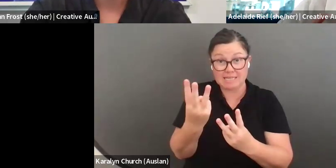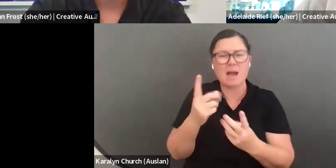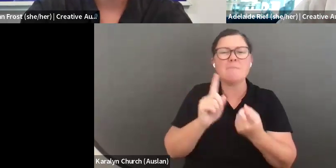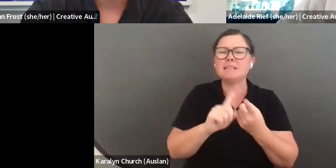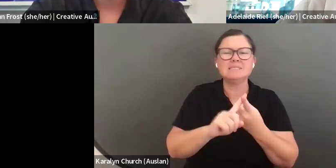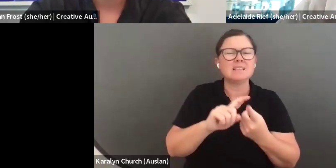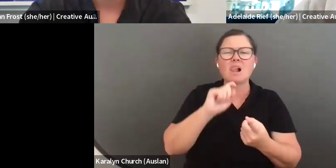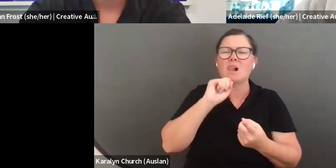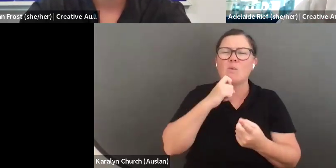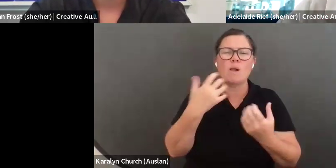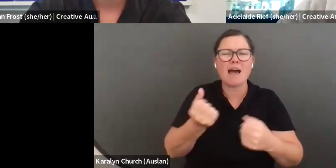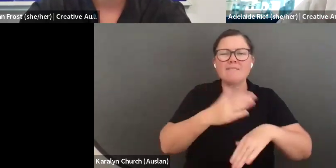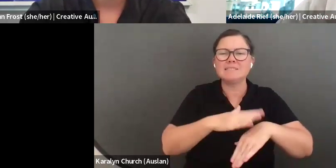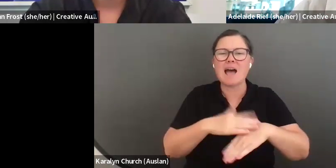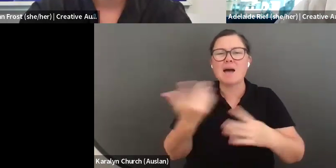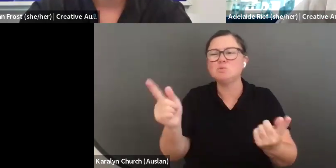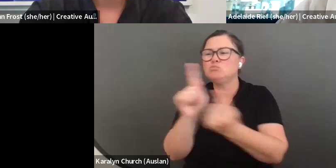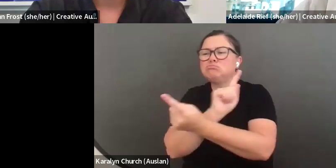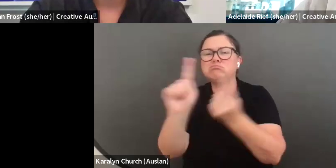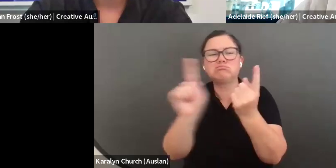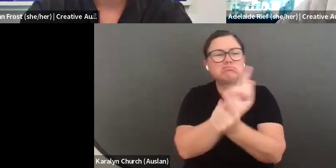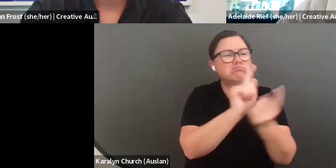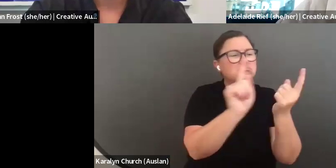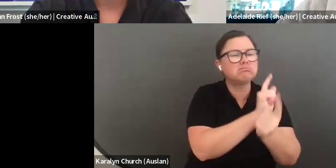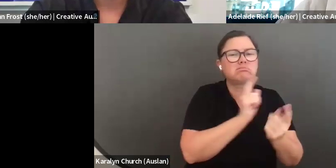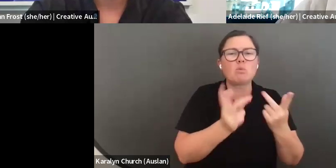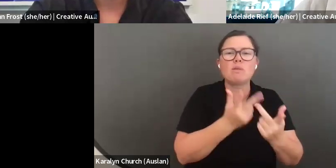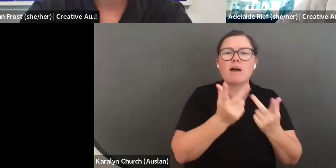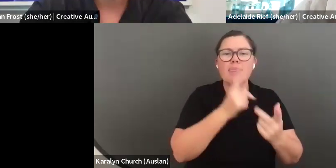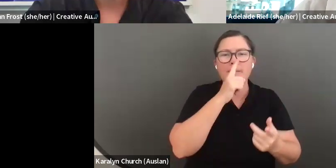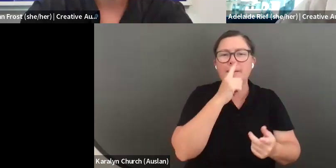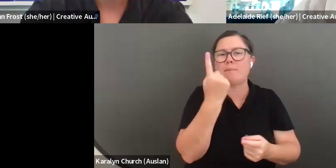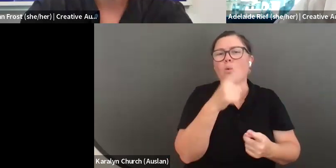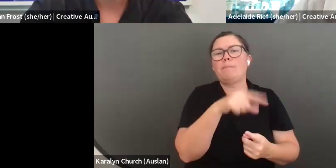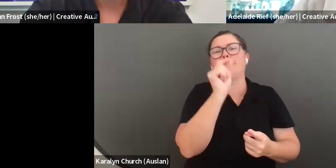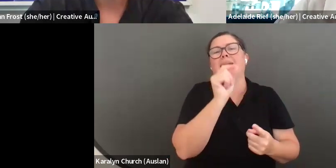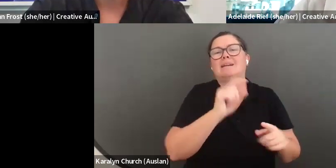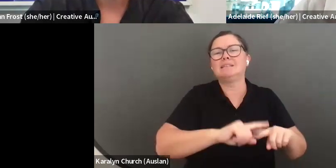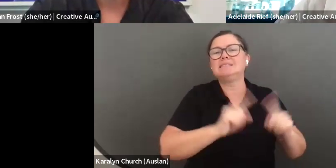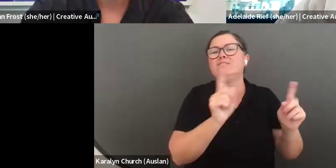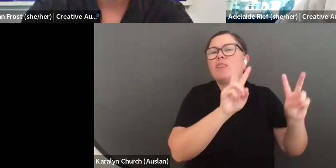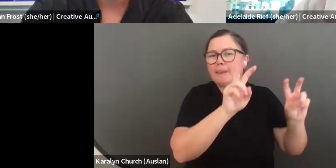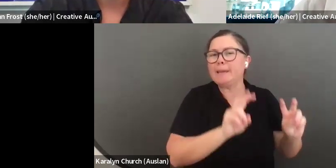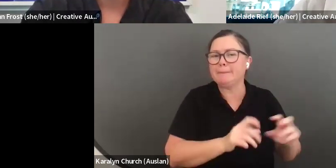It is an important choice but it will not completely restrict your experience of the program. You will still be able